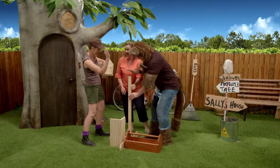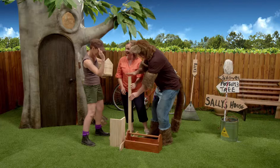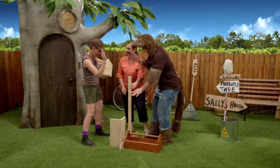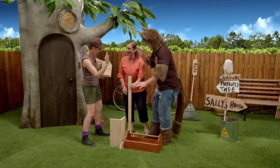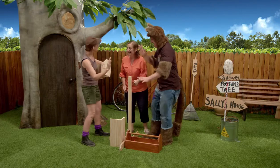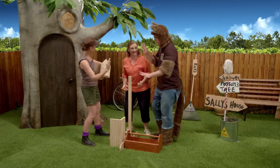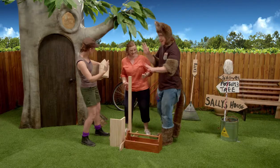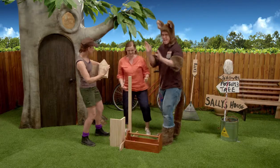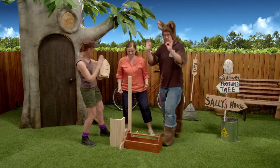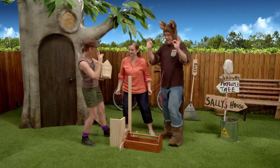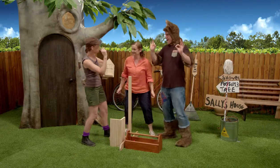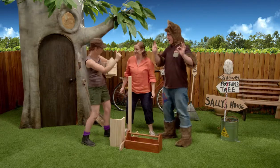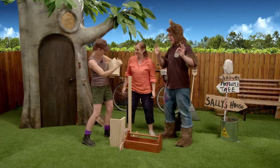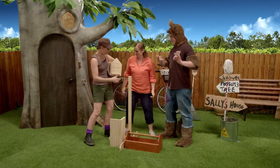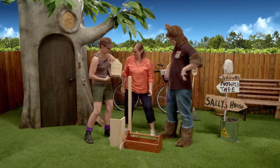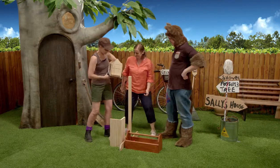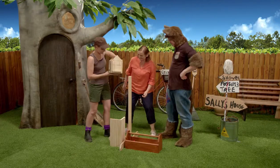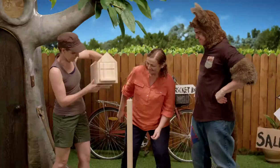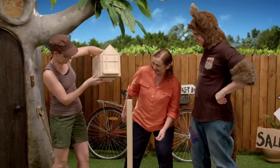Perfect.